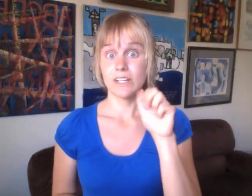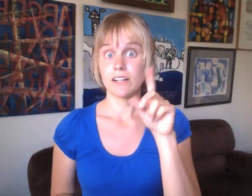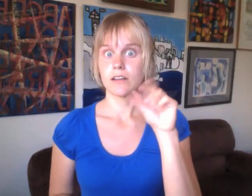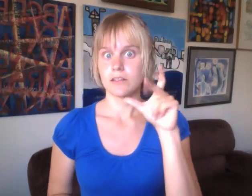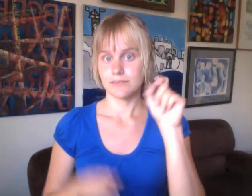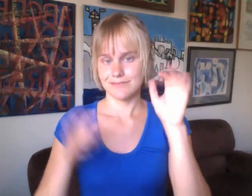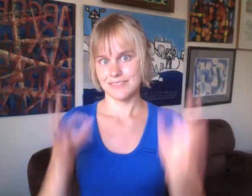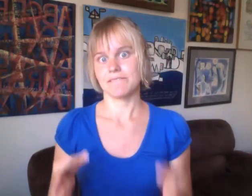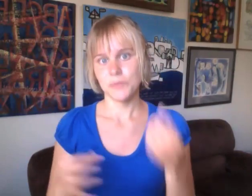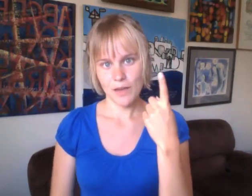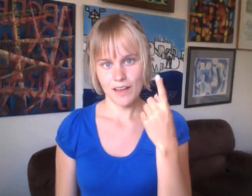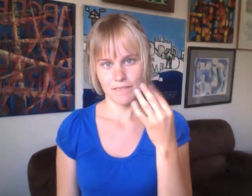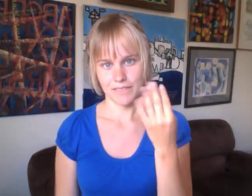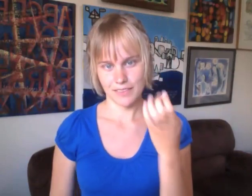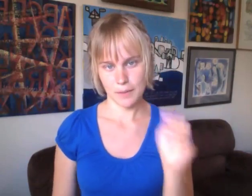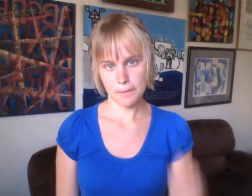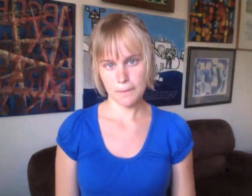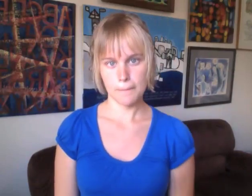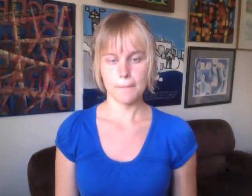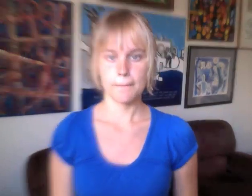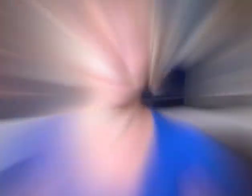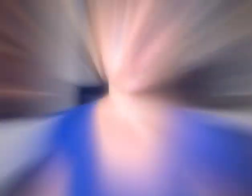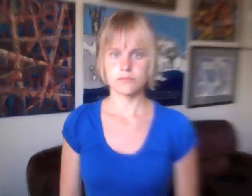Dreadlocks are definitely one of them.